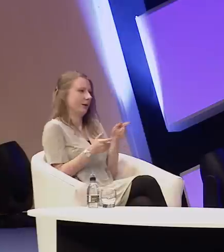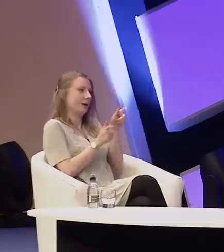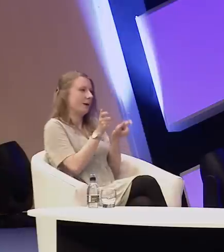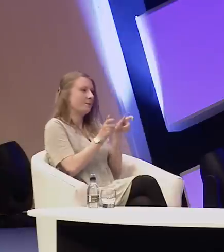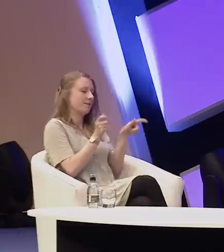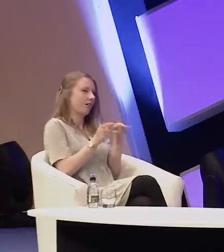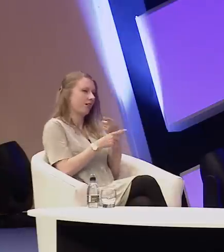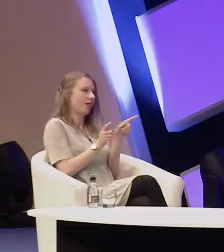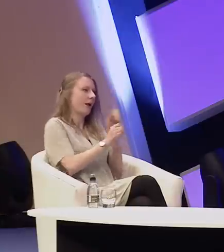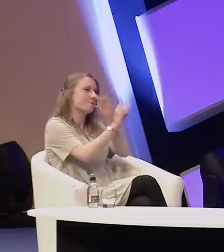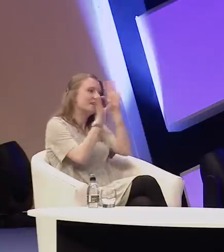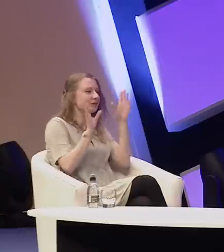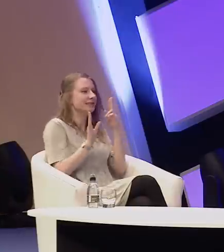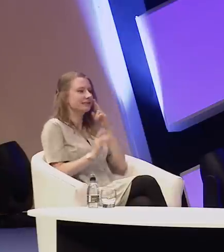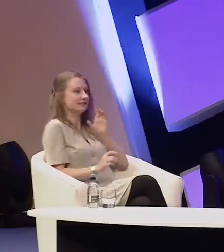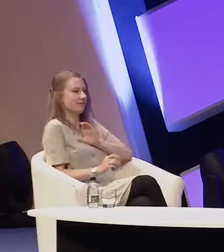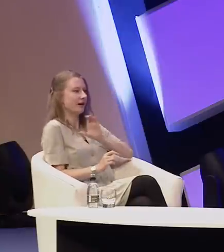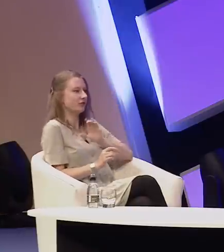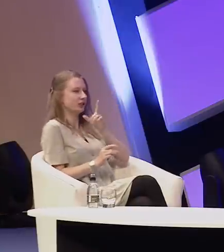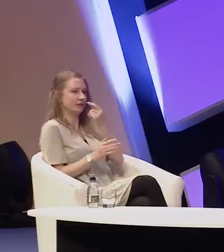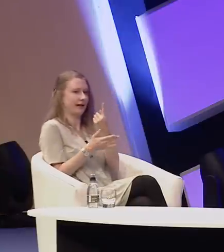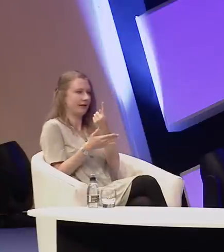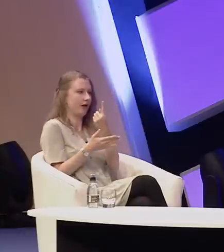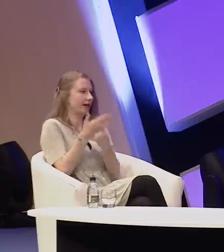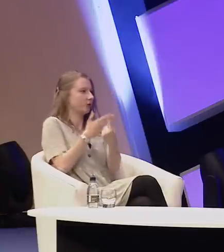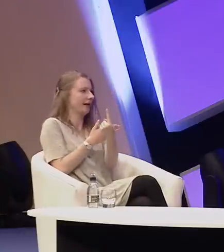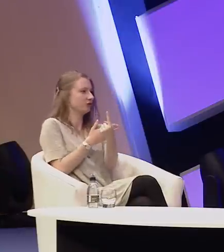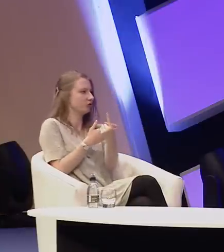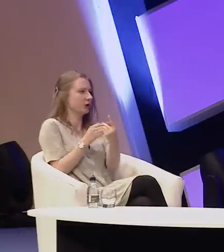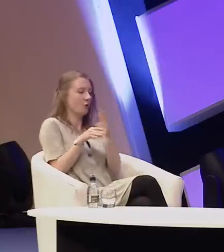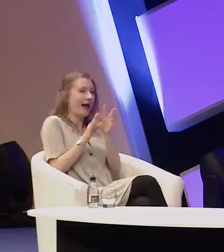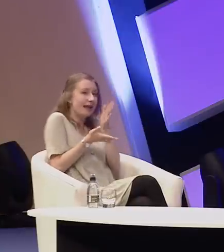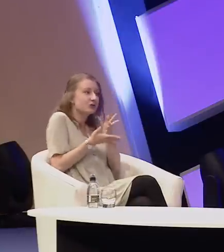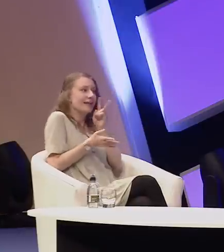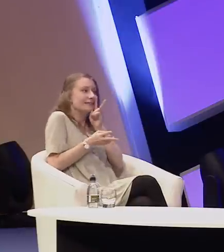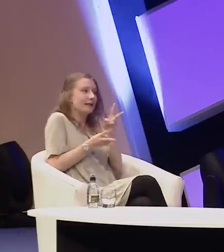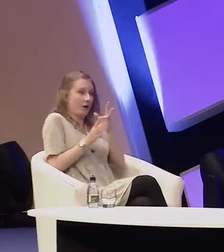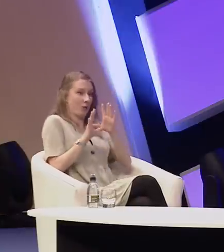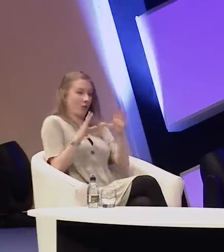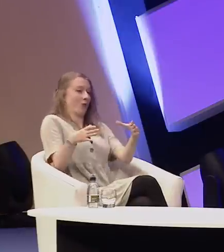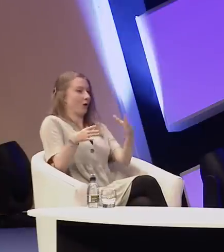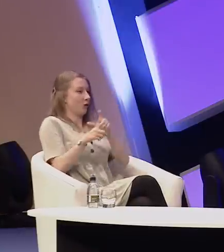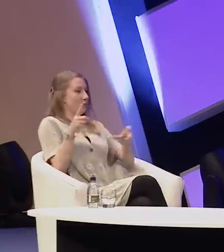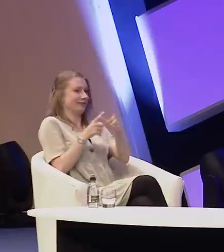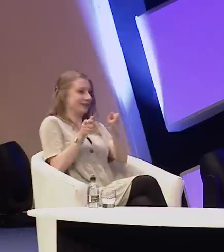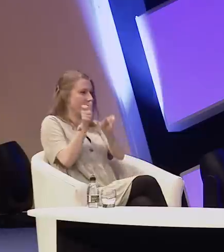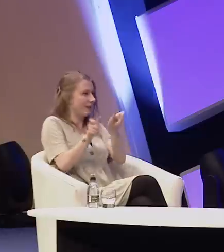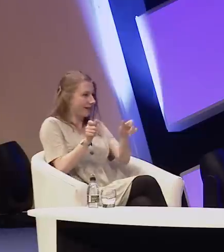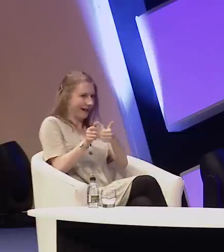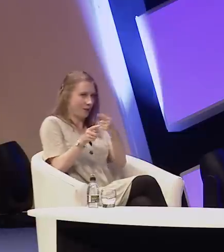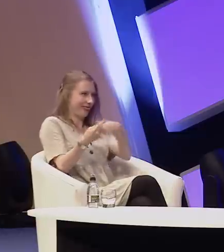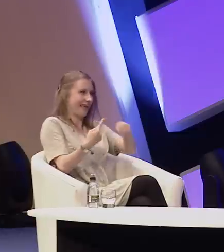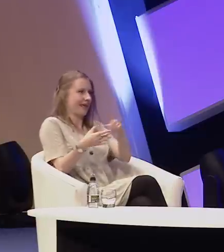that deaf characters exist in isolation? We don't get to actually see a whole community of deaf people and how you interact with each other in your world?